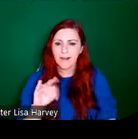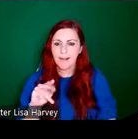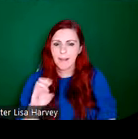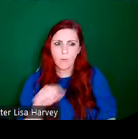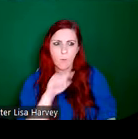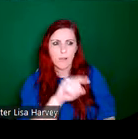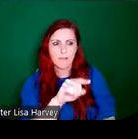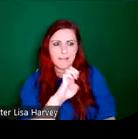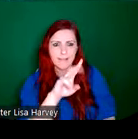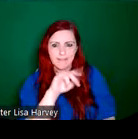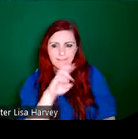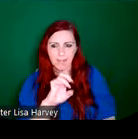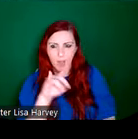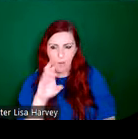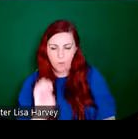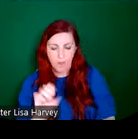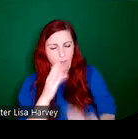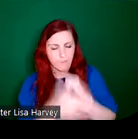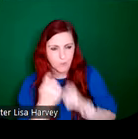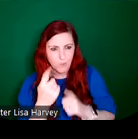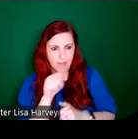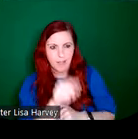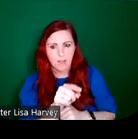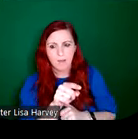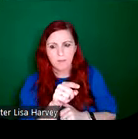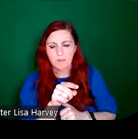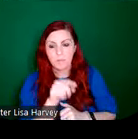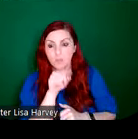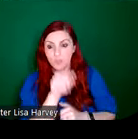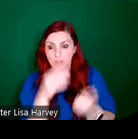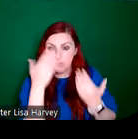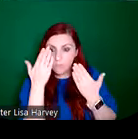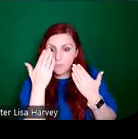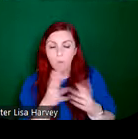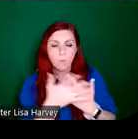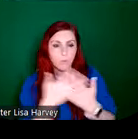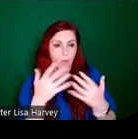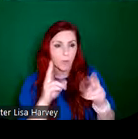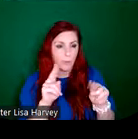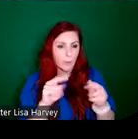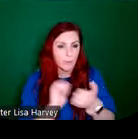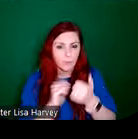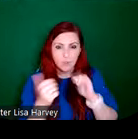now with Evie Hone. So she represented a completely new departure for An Túr